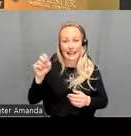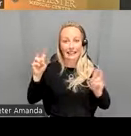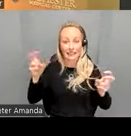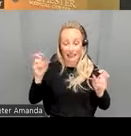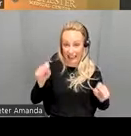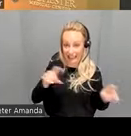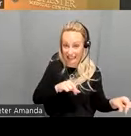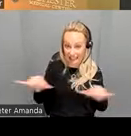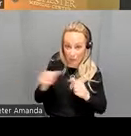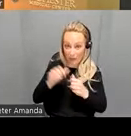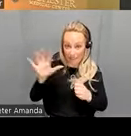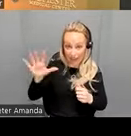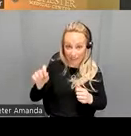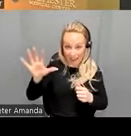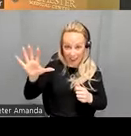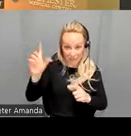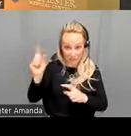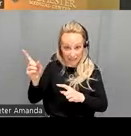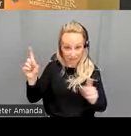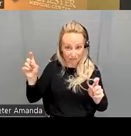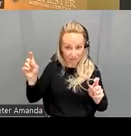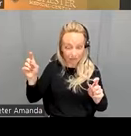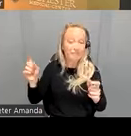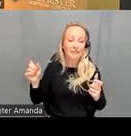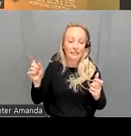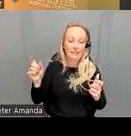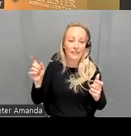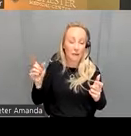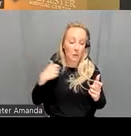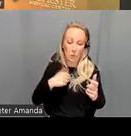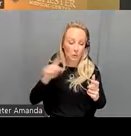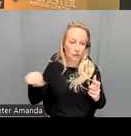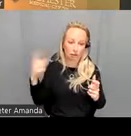of resting state so to get at that question we just look at the very first resting state